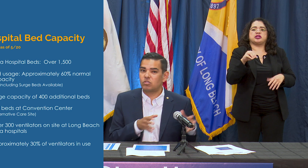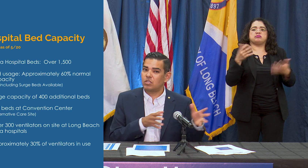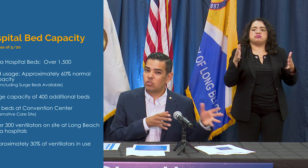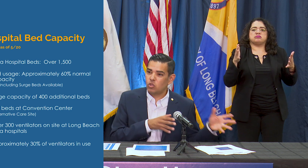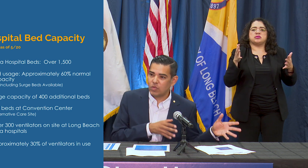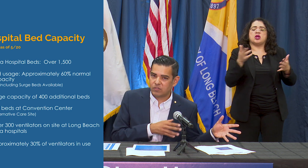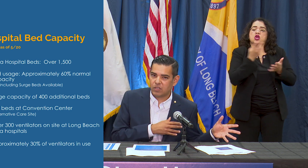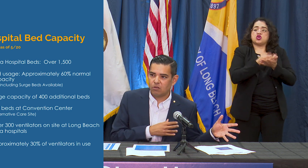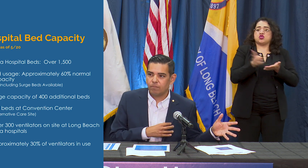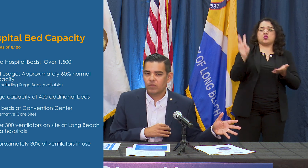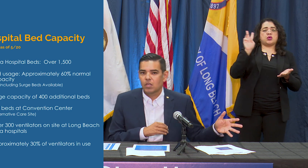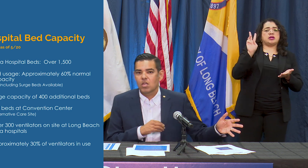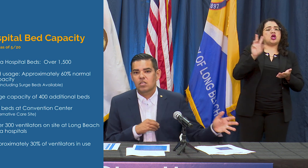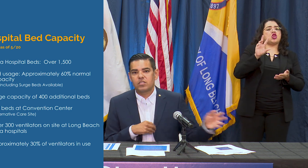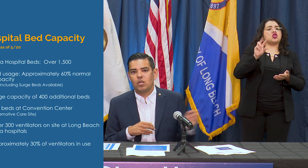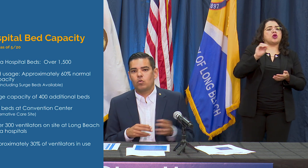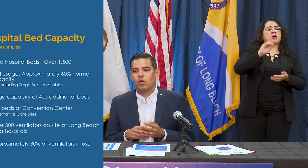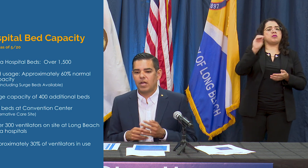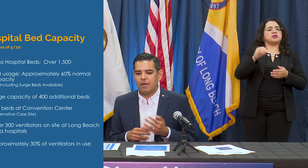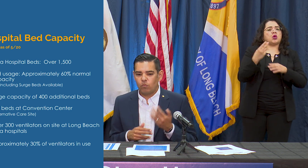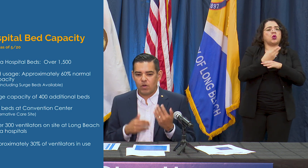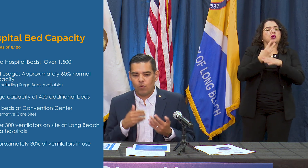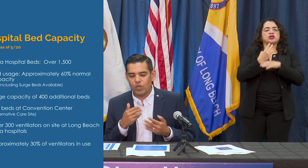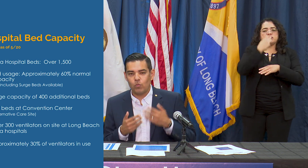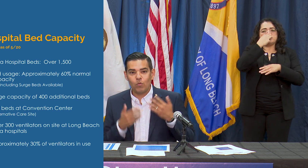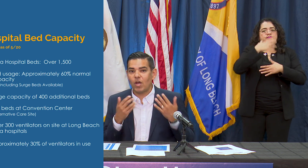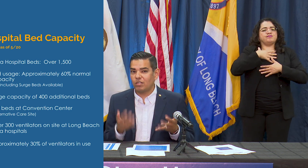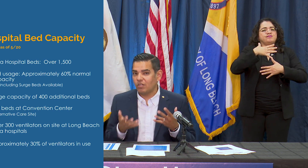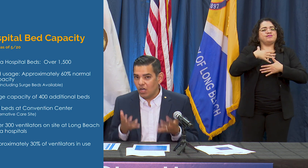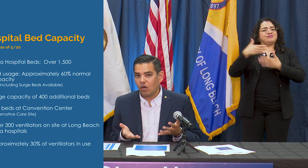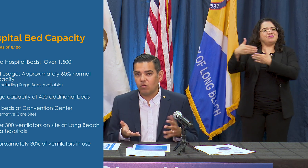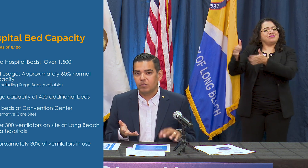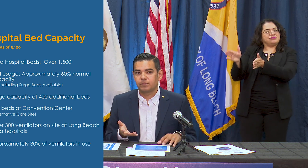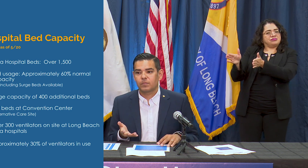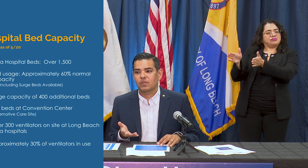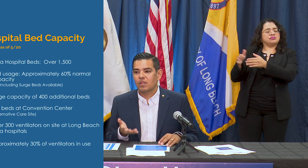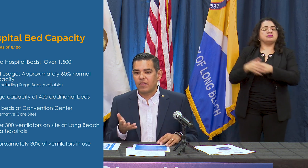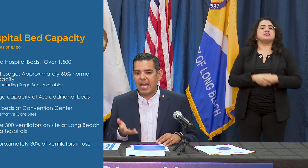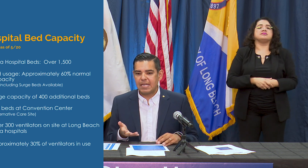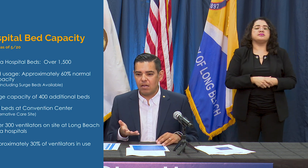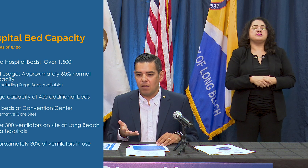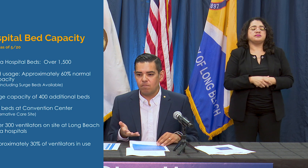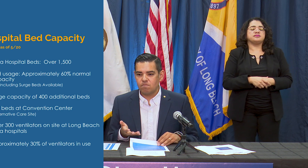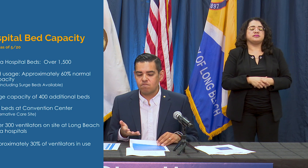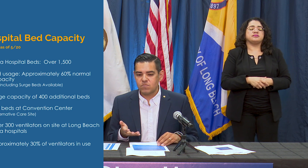two weeks ago so we know we want you to know that you